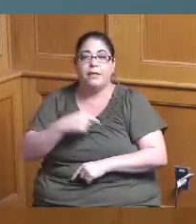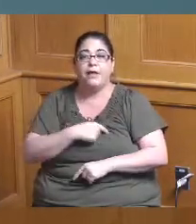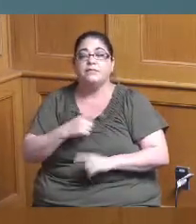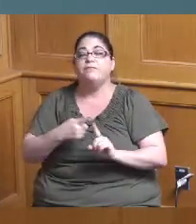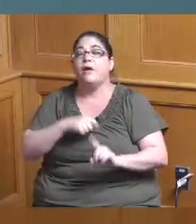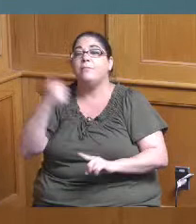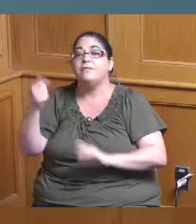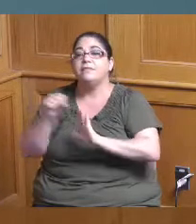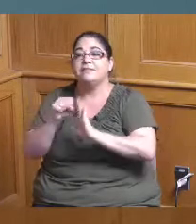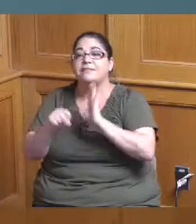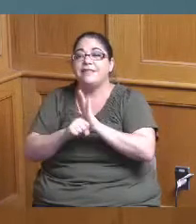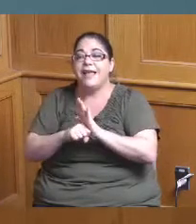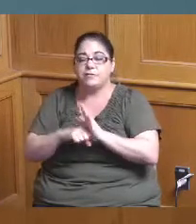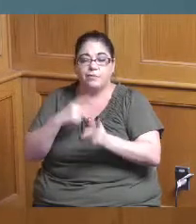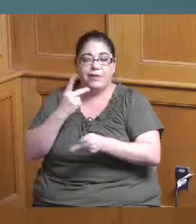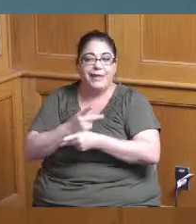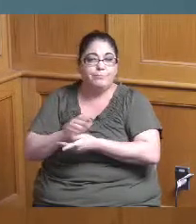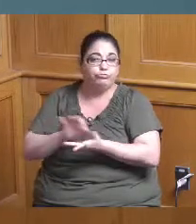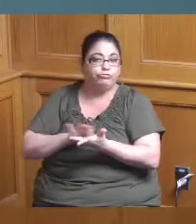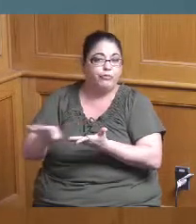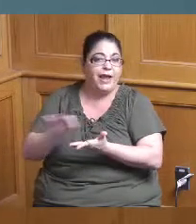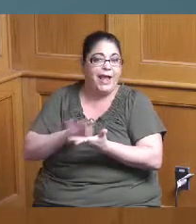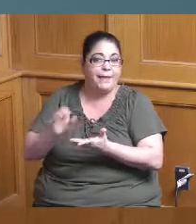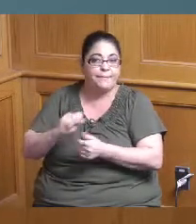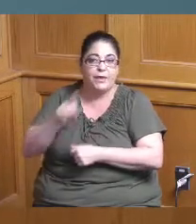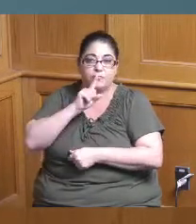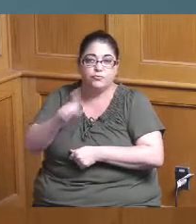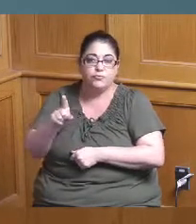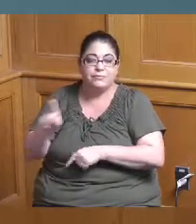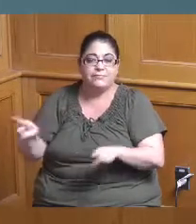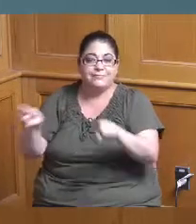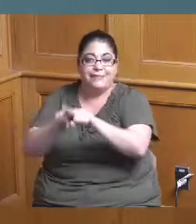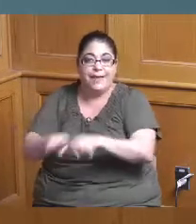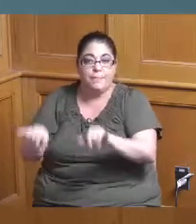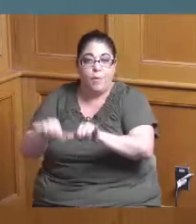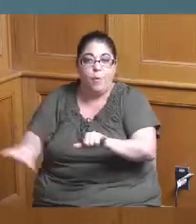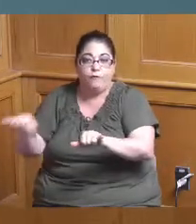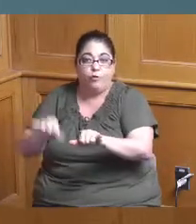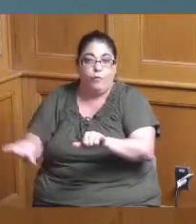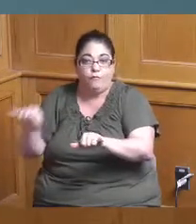need to keep track and make sure that the same entities are not getting money over and over so